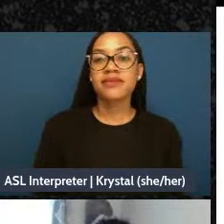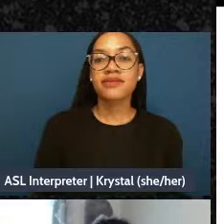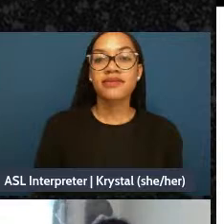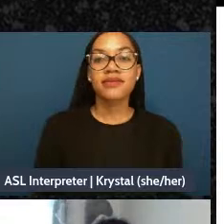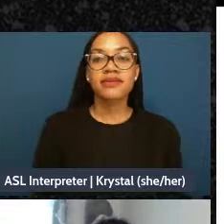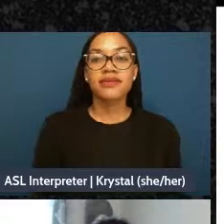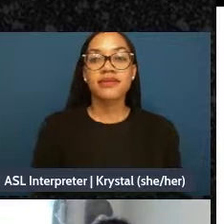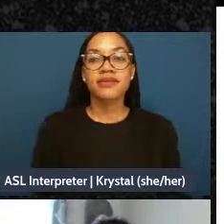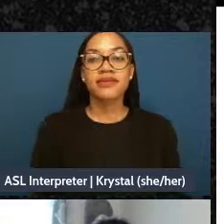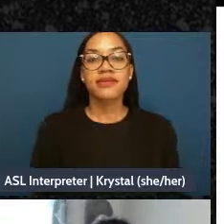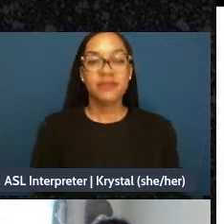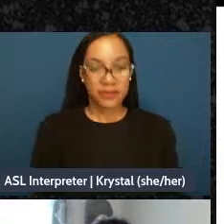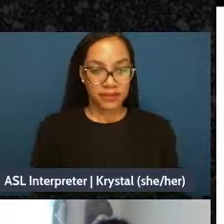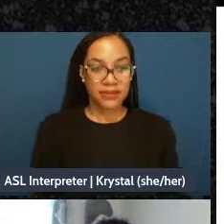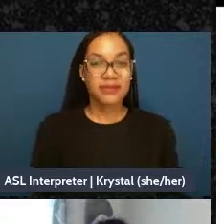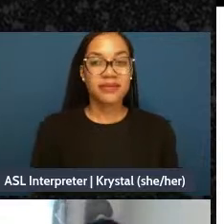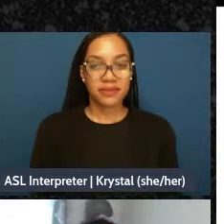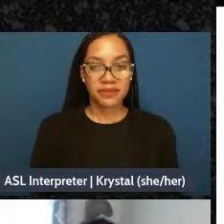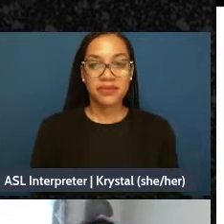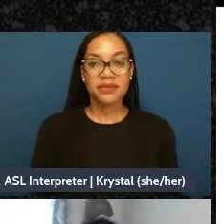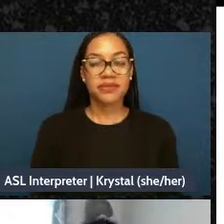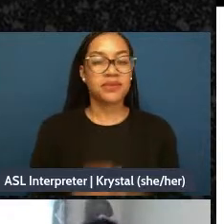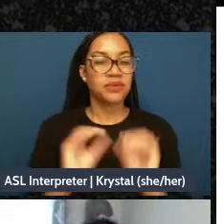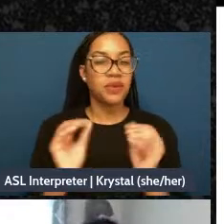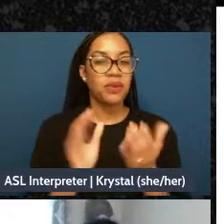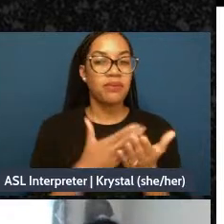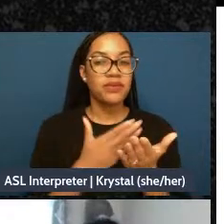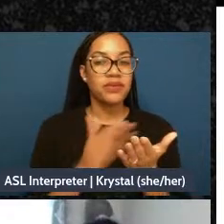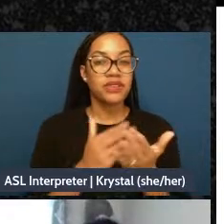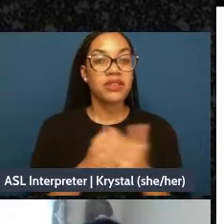No music, all right. It's time for a little